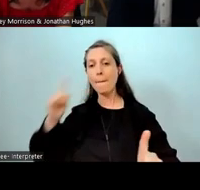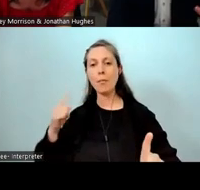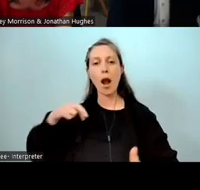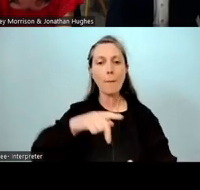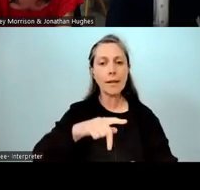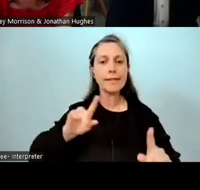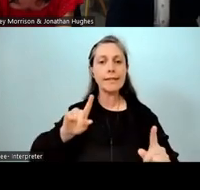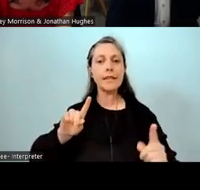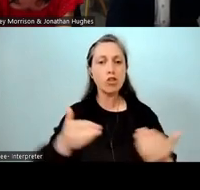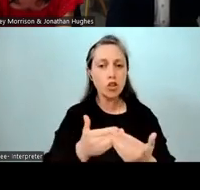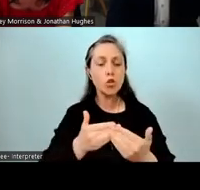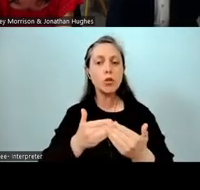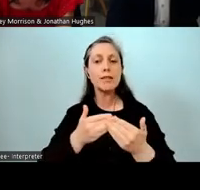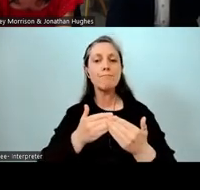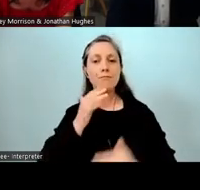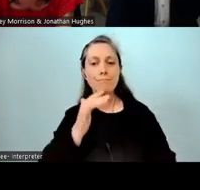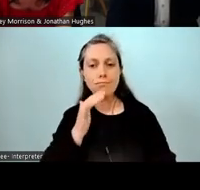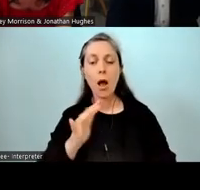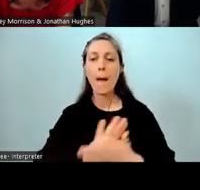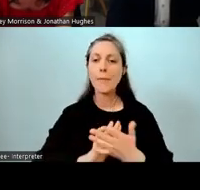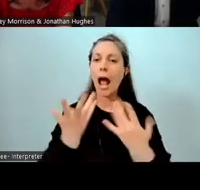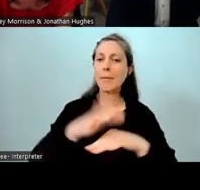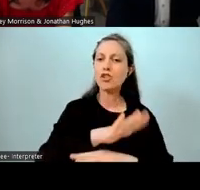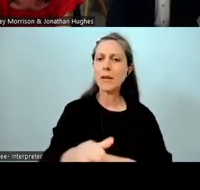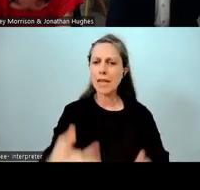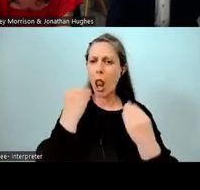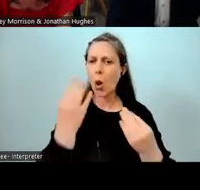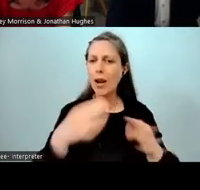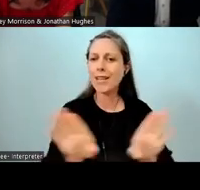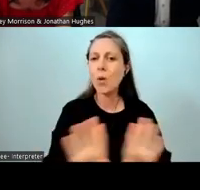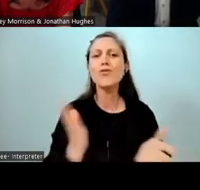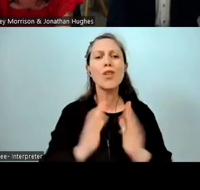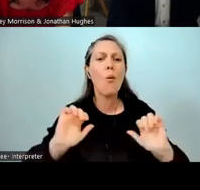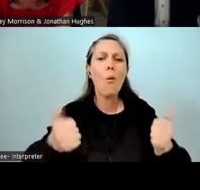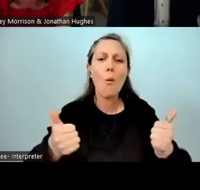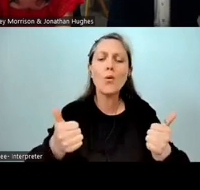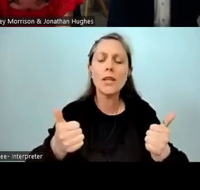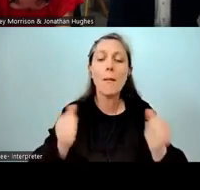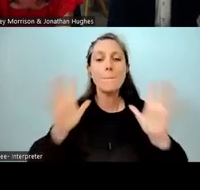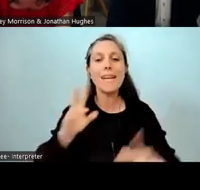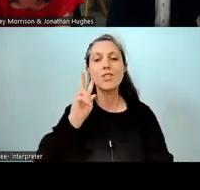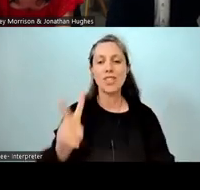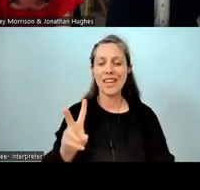and our mainstream kids trying to learn through that. So, it was pretty, pretty awesome and and pretty amazing to see. And obviously, as that's grown through the school,